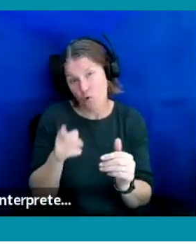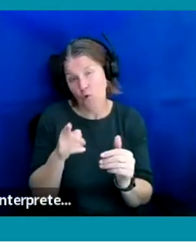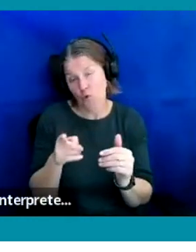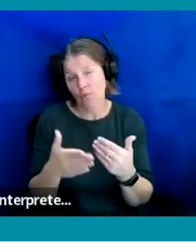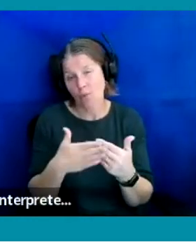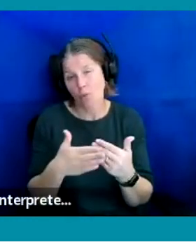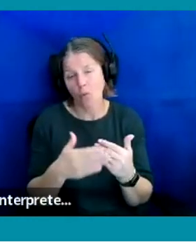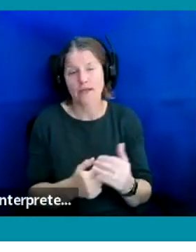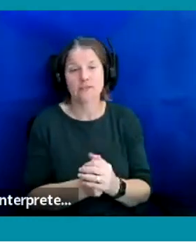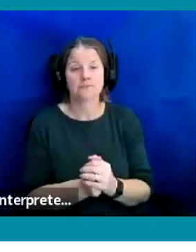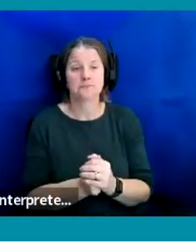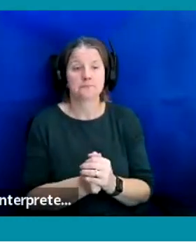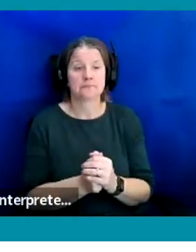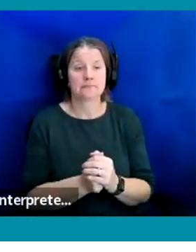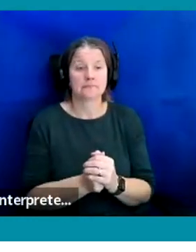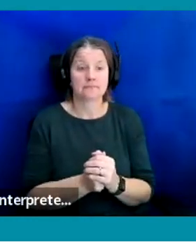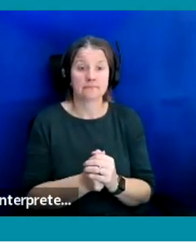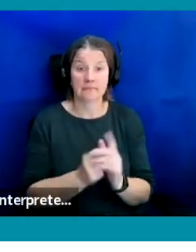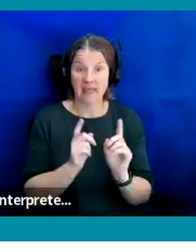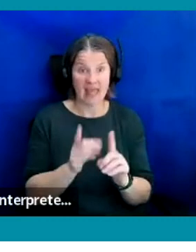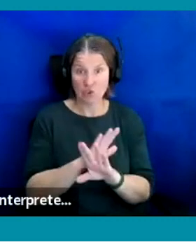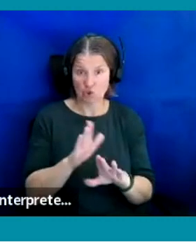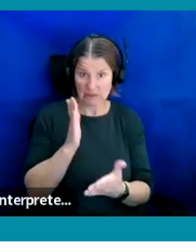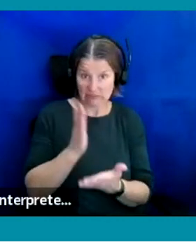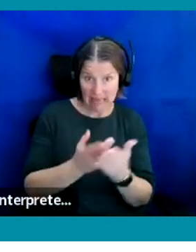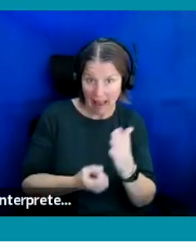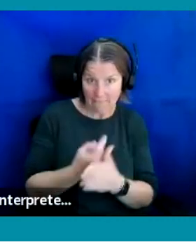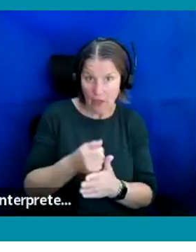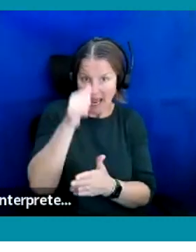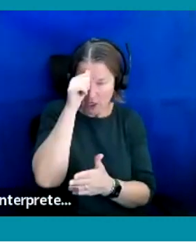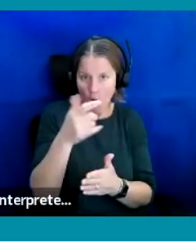So obviously that it shouldn't happen, I know when there's a very, very high volume at Lifted